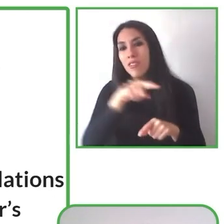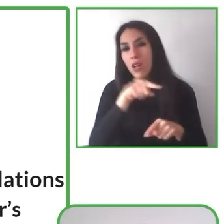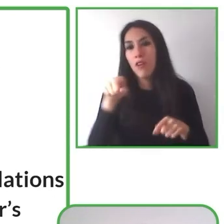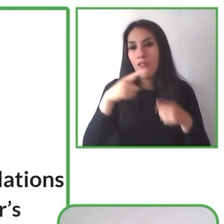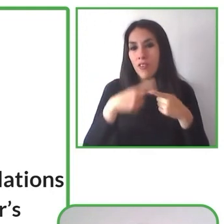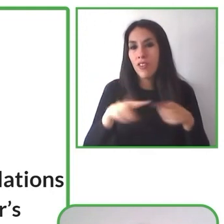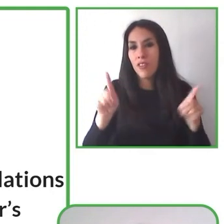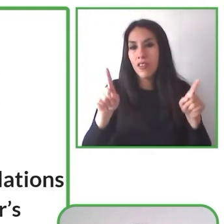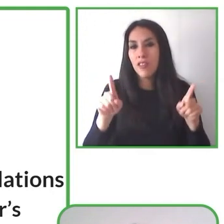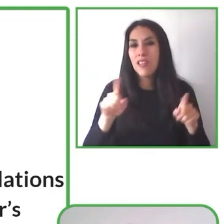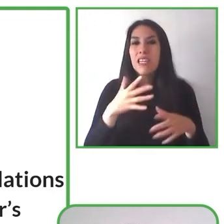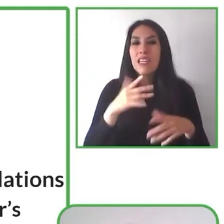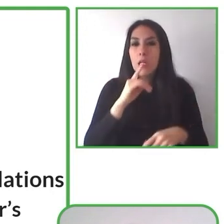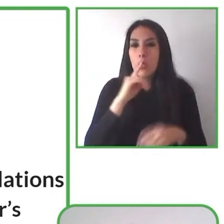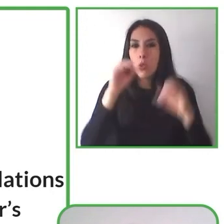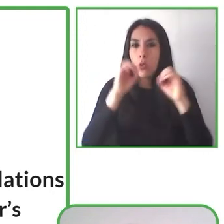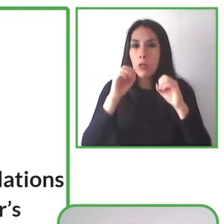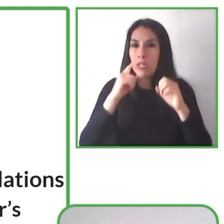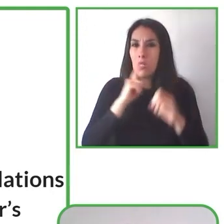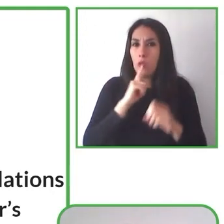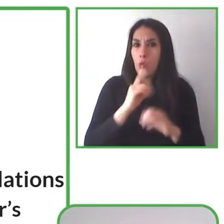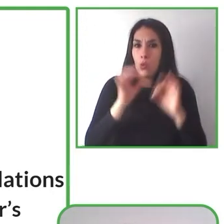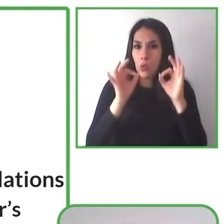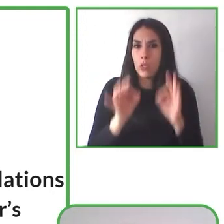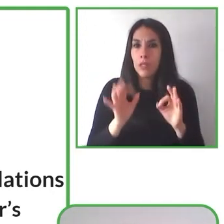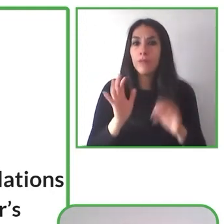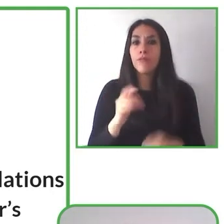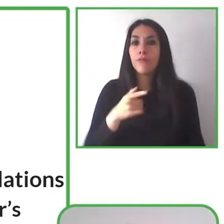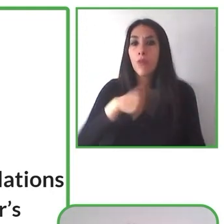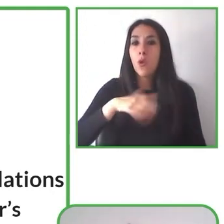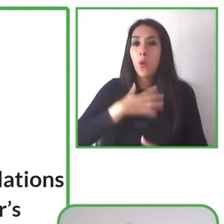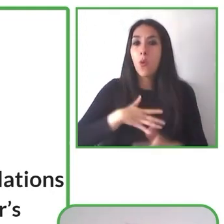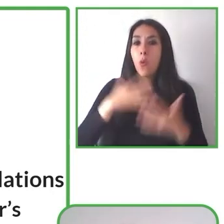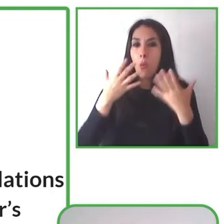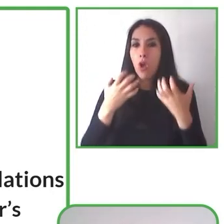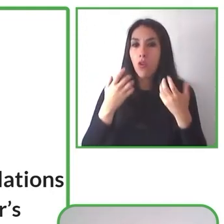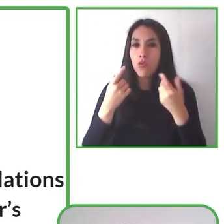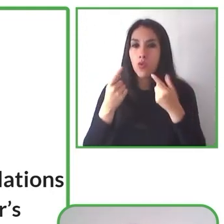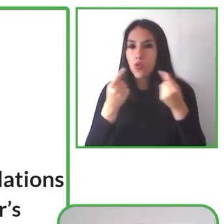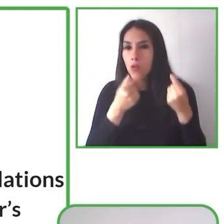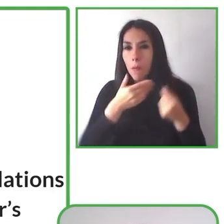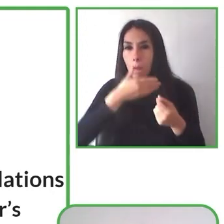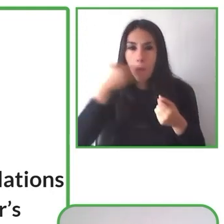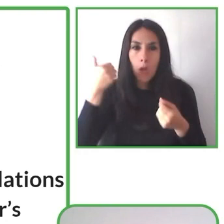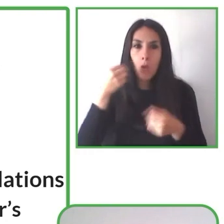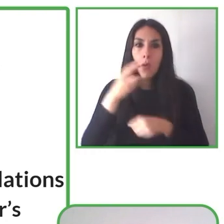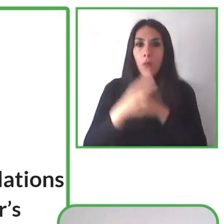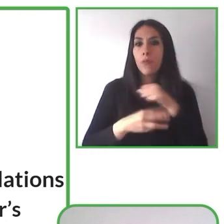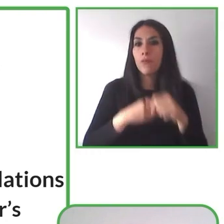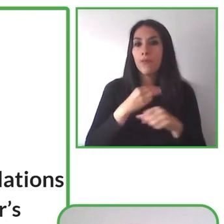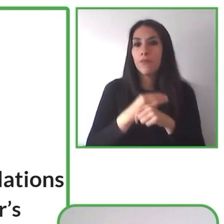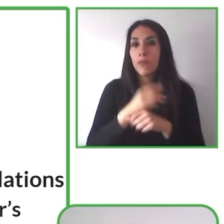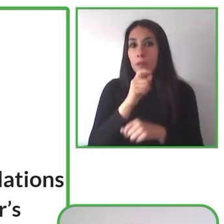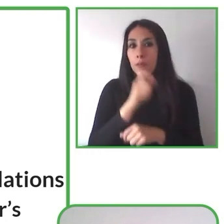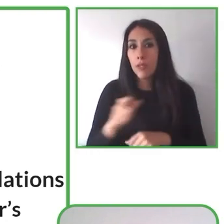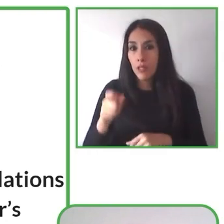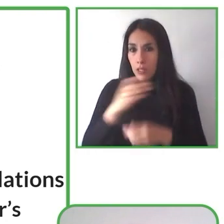That's why we decided to create the best solution in the world. So people with disabilities, elderly people, and any person